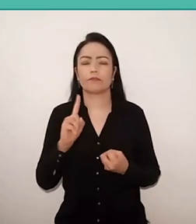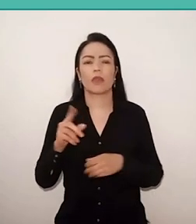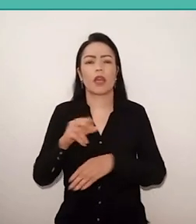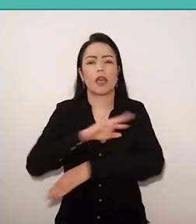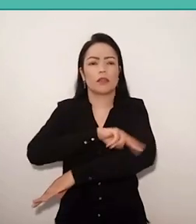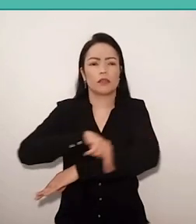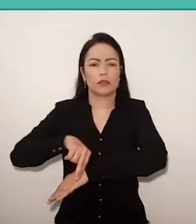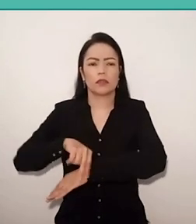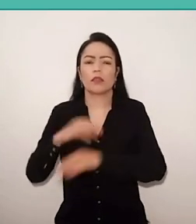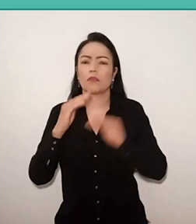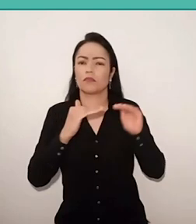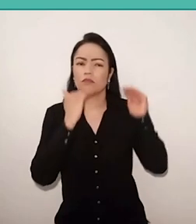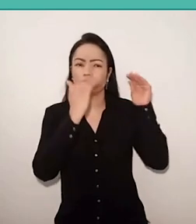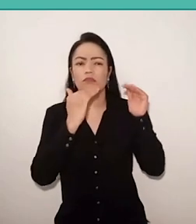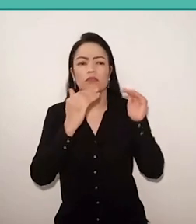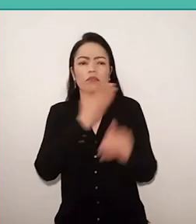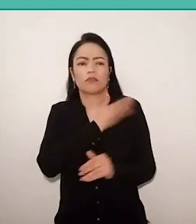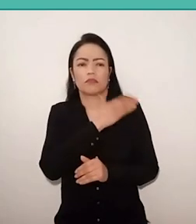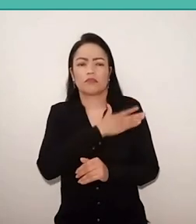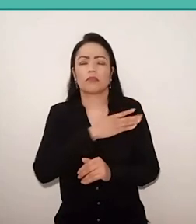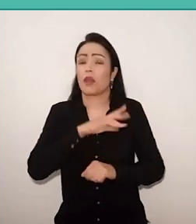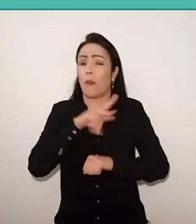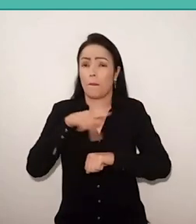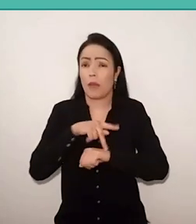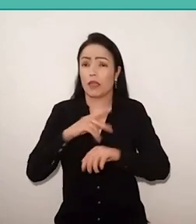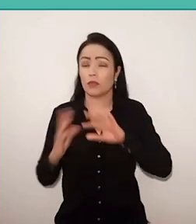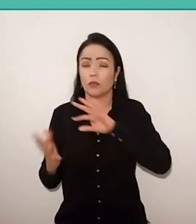in every country in the world, it is not only in Brazil.